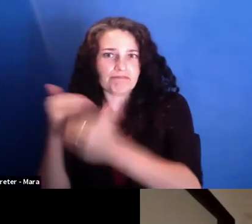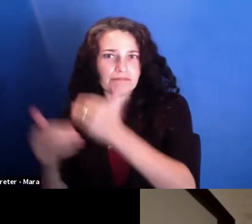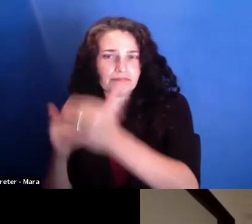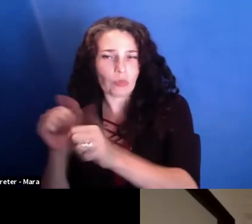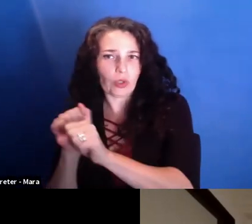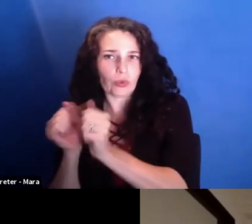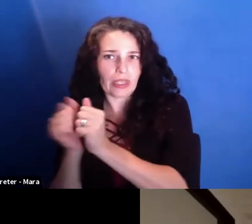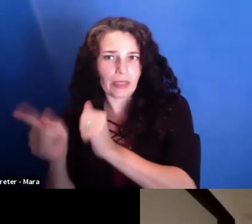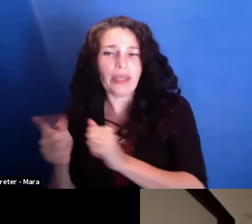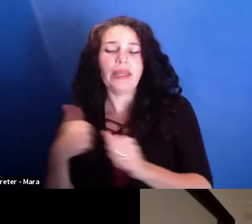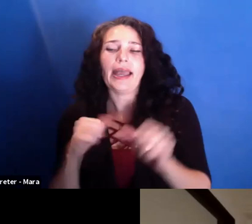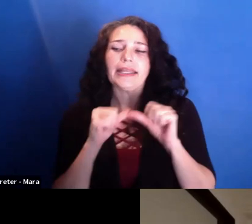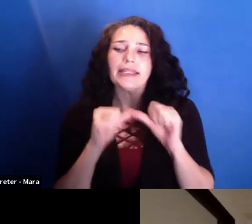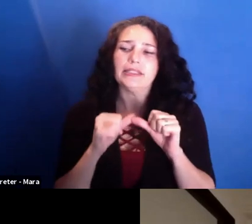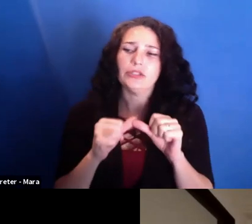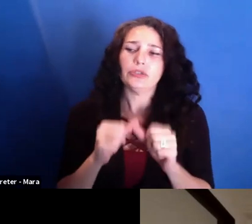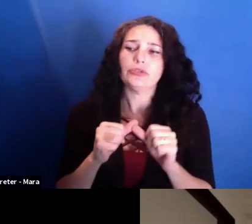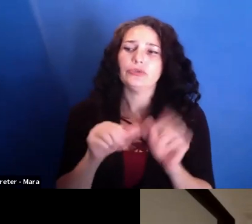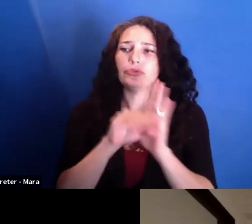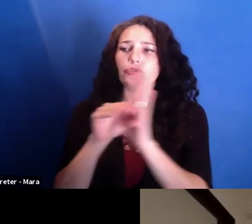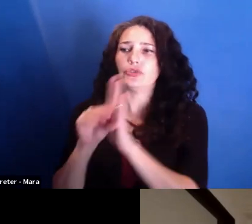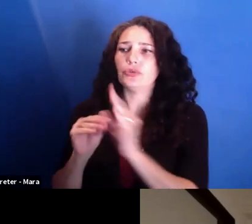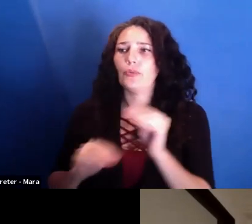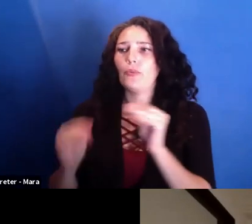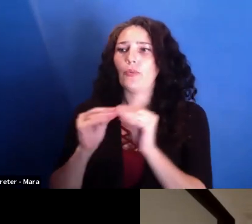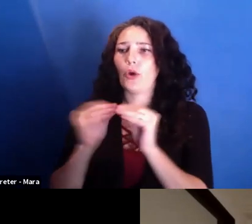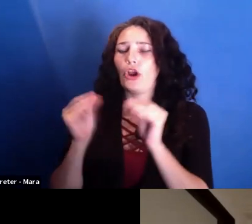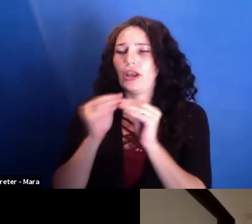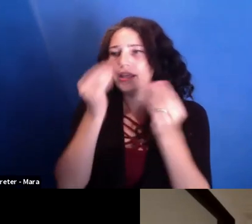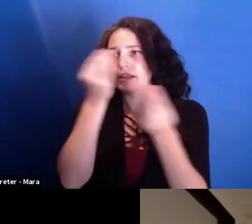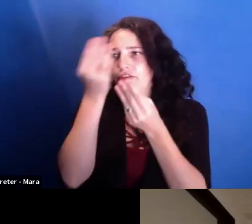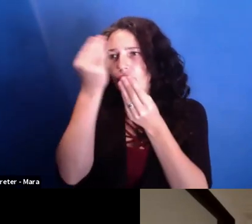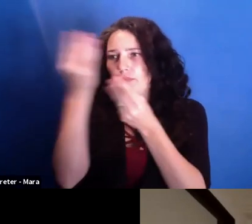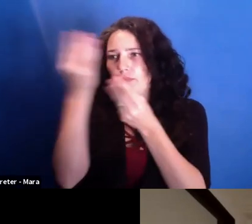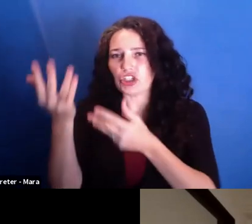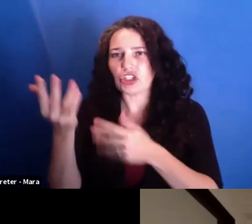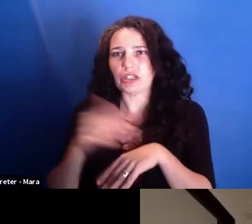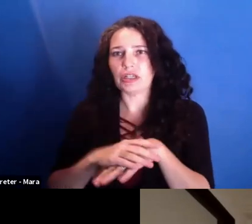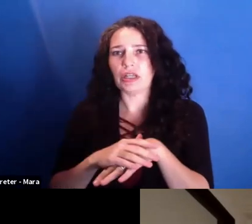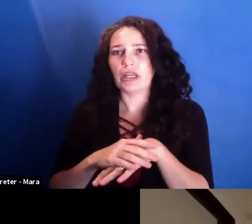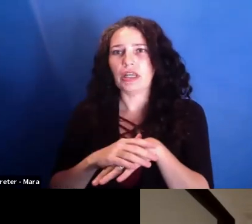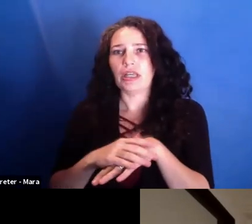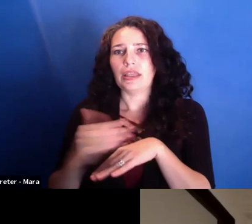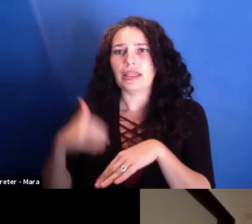I did "Toto and His Sisters," my next observational documentary.